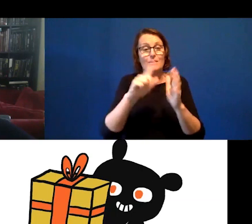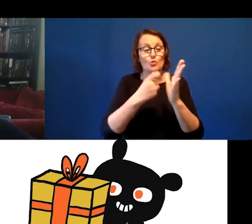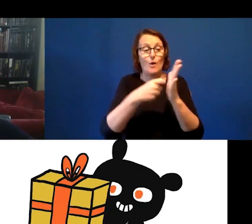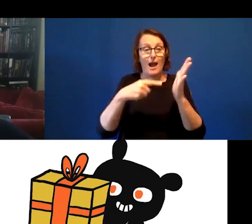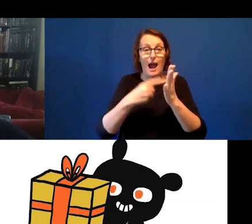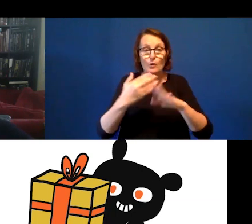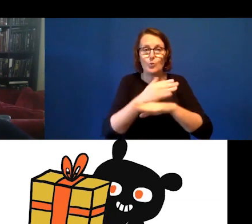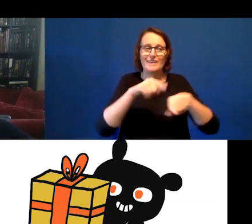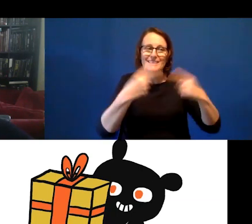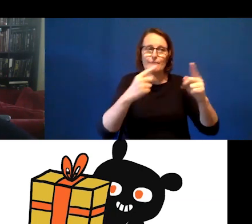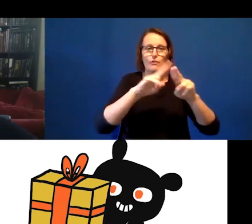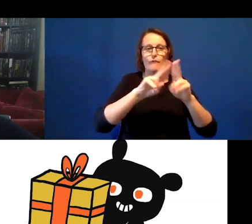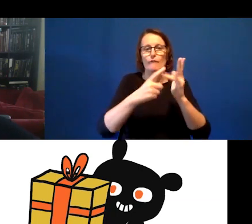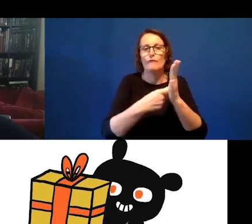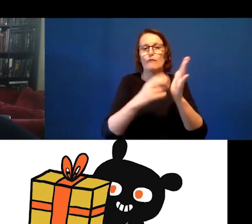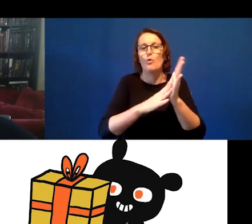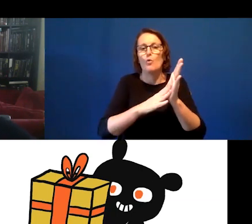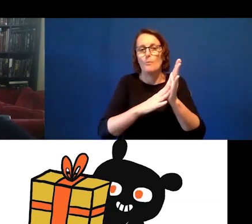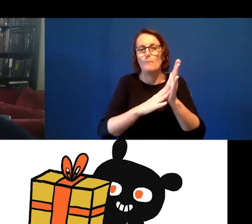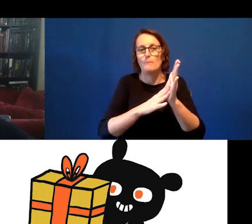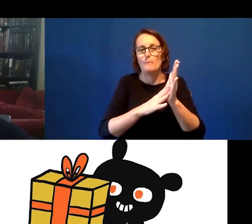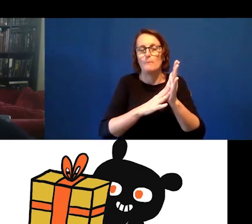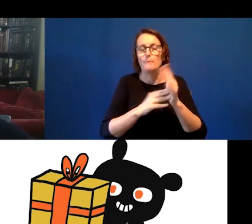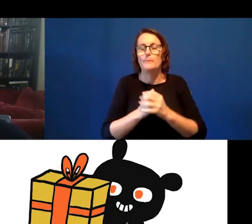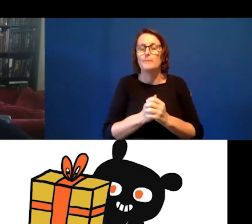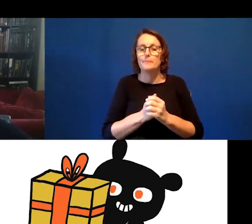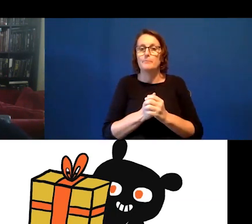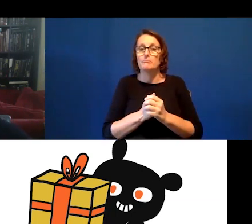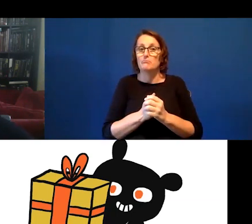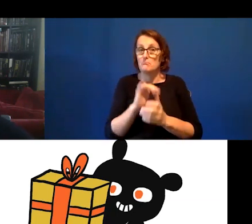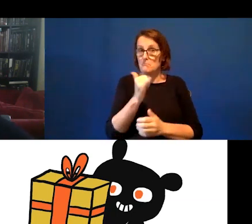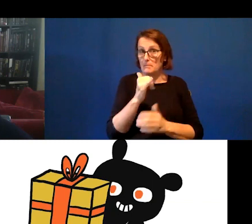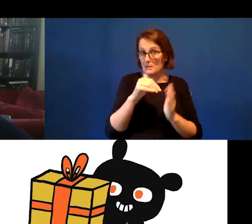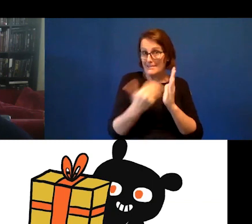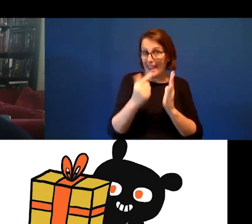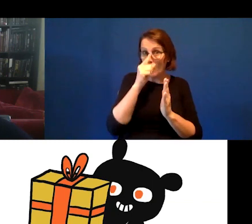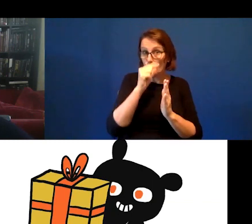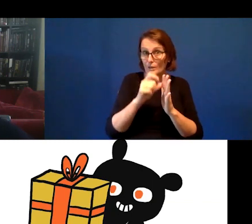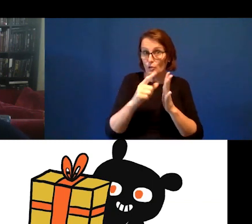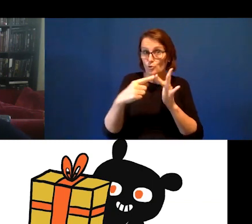different forms and you can be doing that now with, for instance - if you